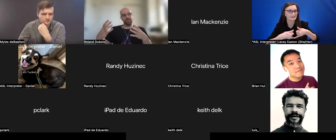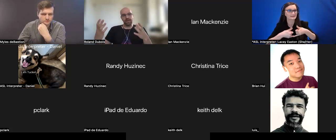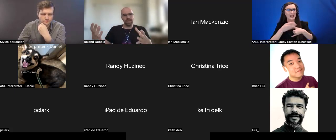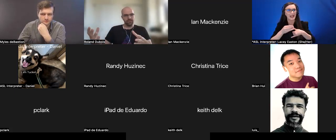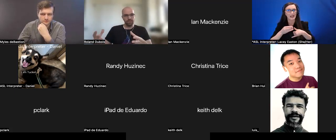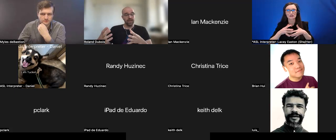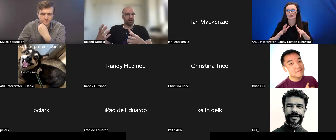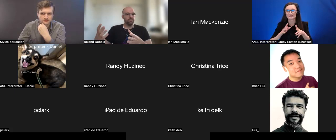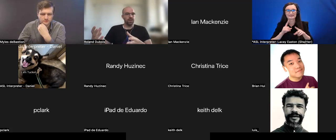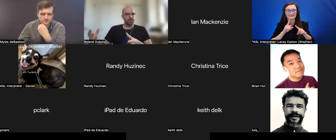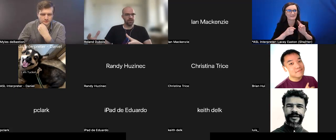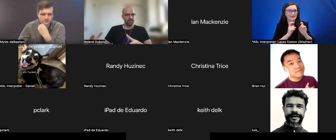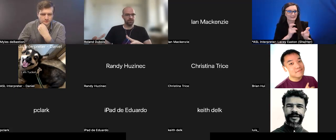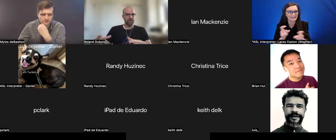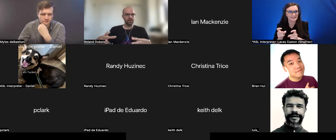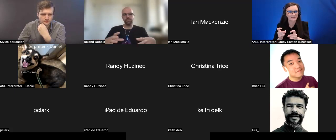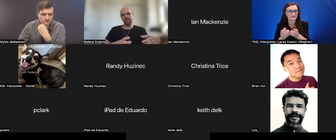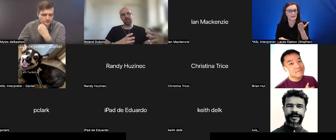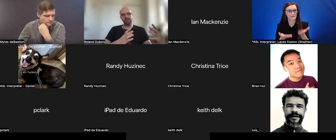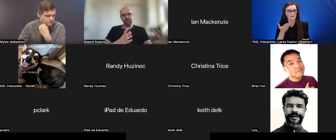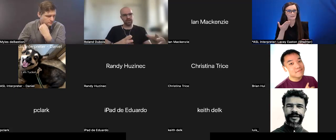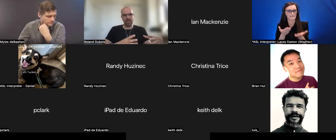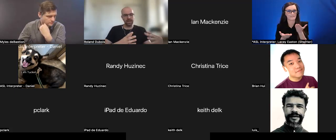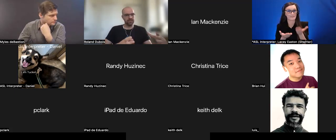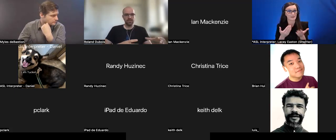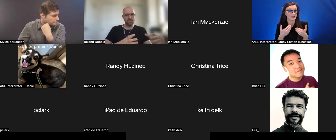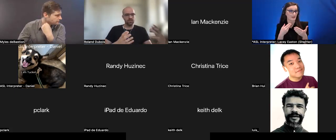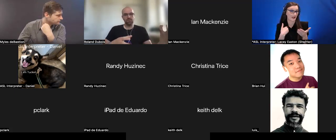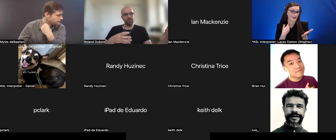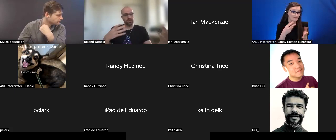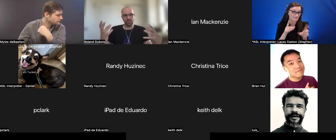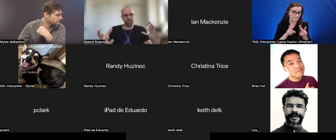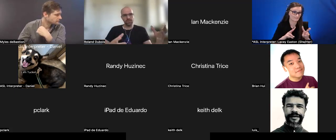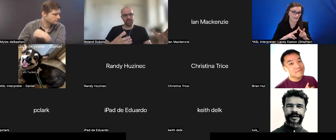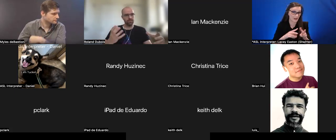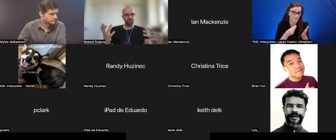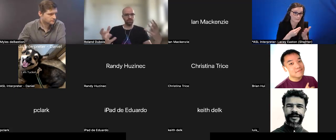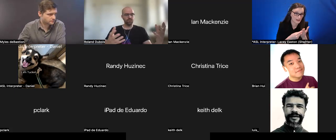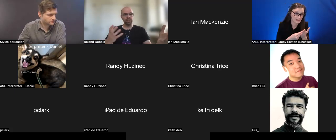might have monetary value, might have access to software, at the time of free